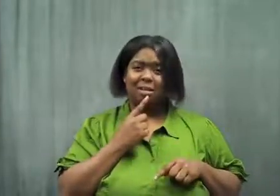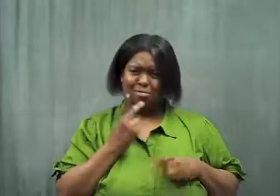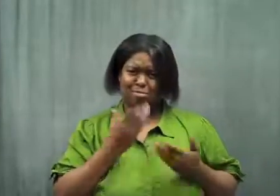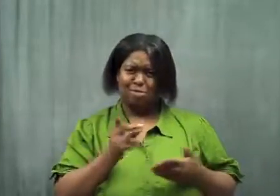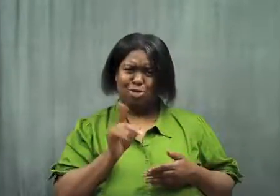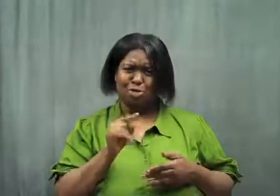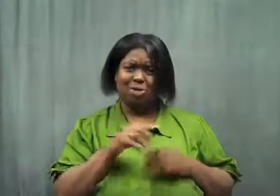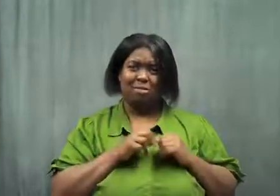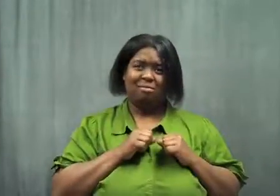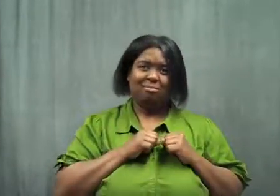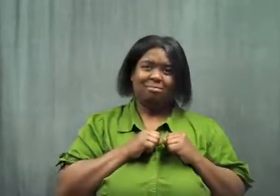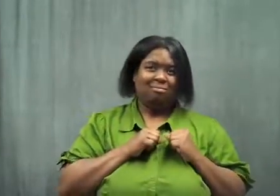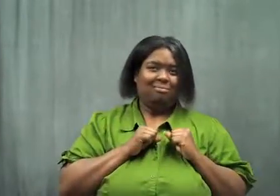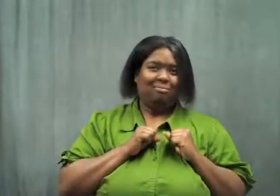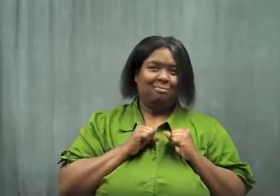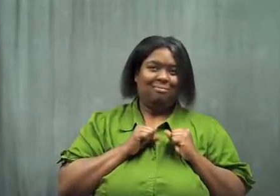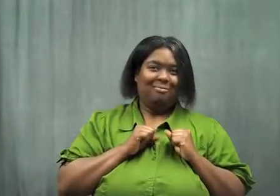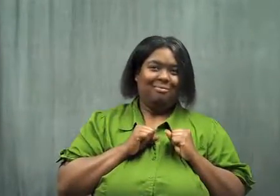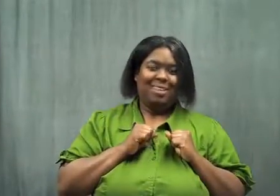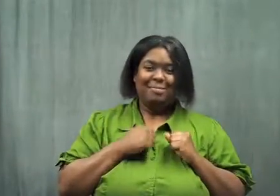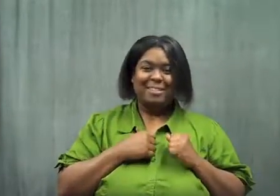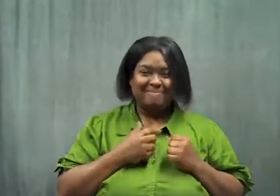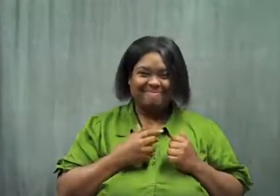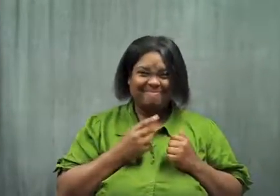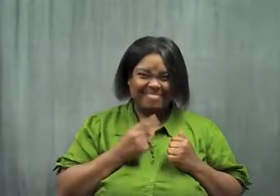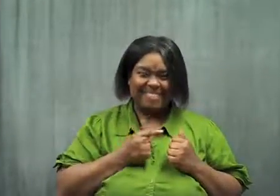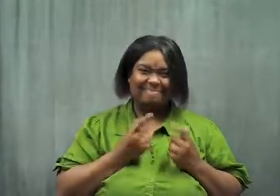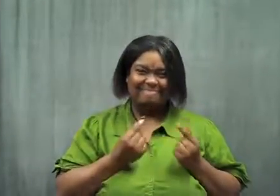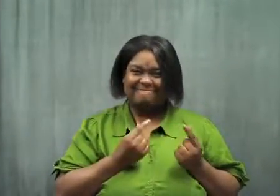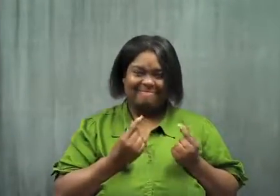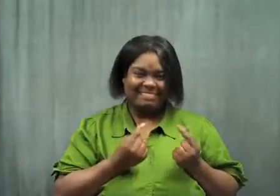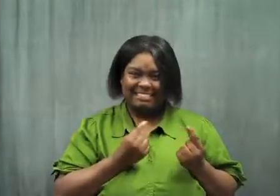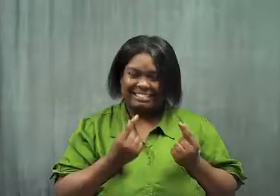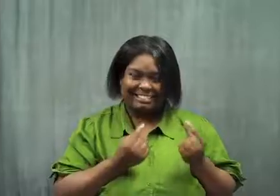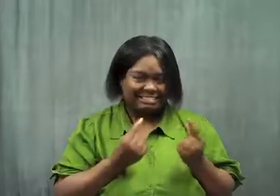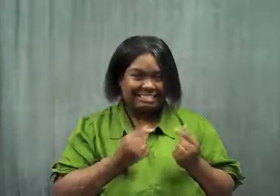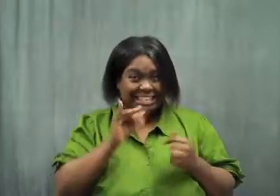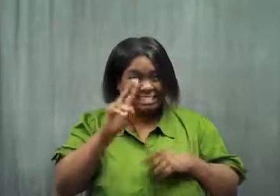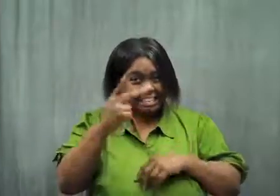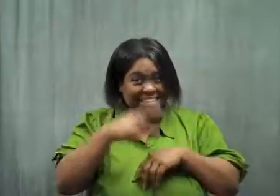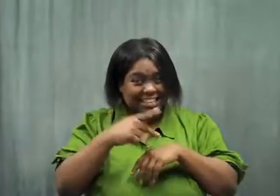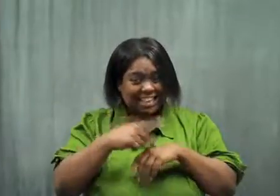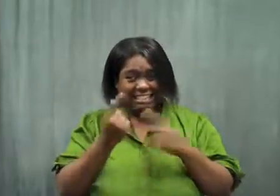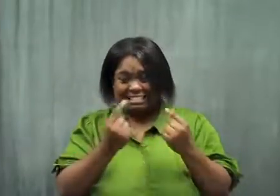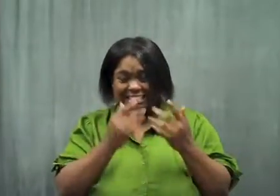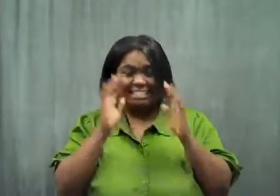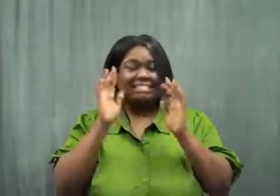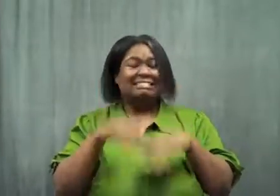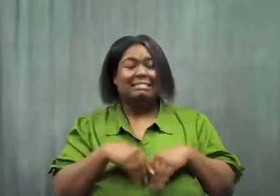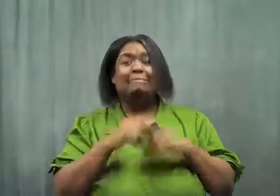I said, "Do it?" She shook her head. Shoot. This was the second time, we didn't know what to do.